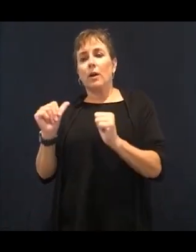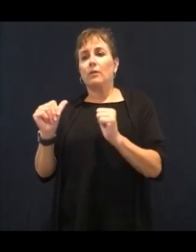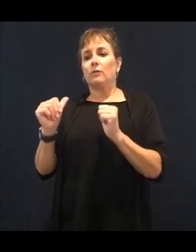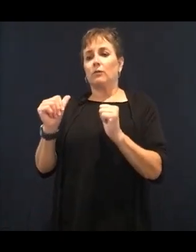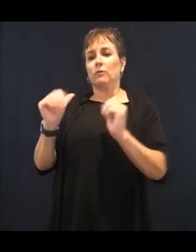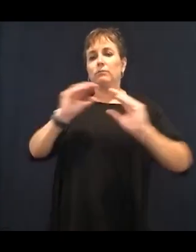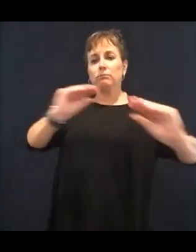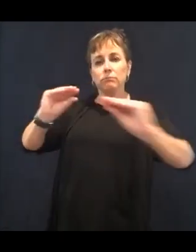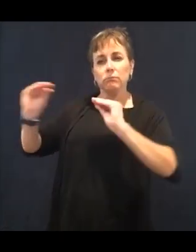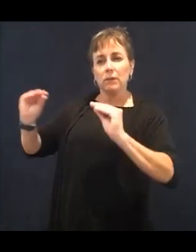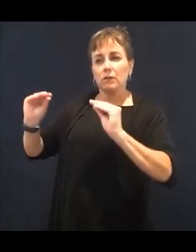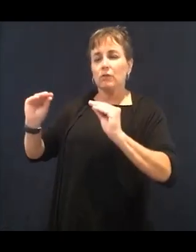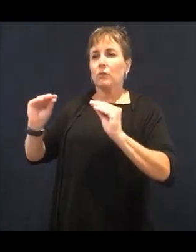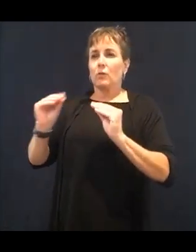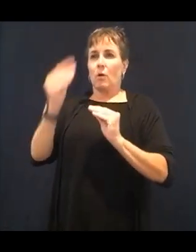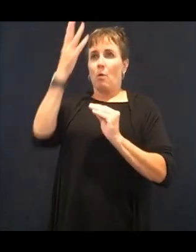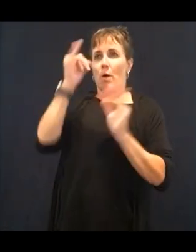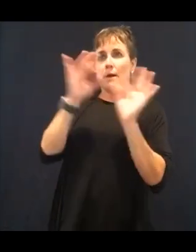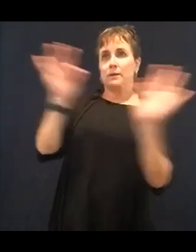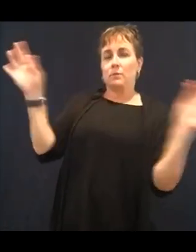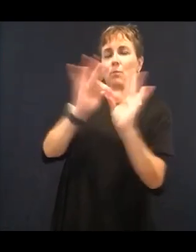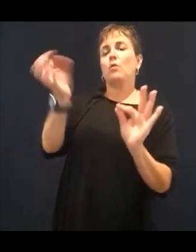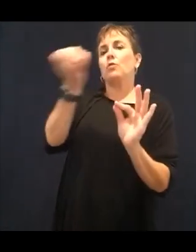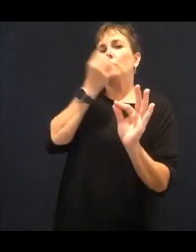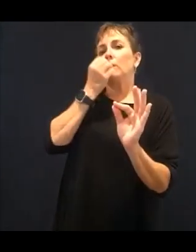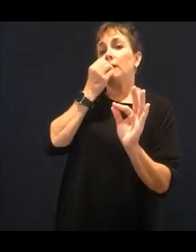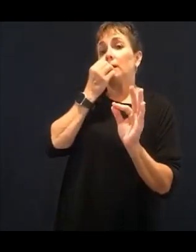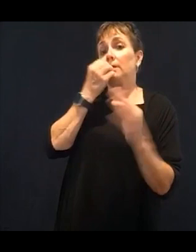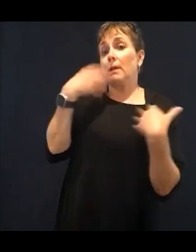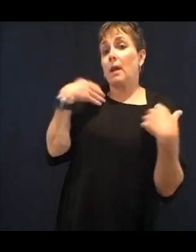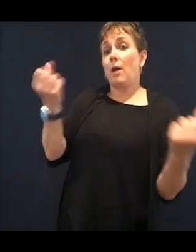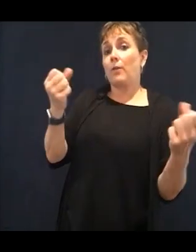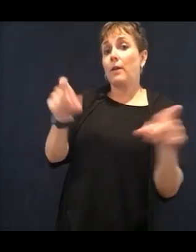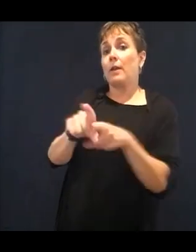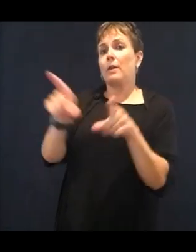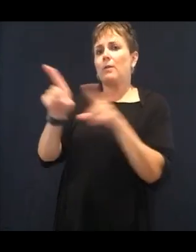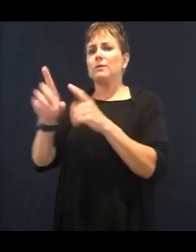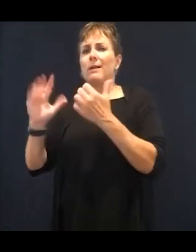well as our vision, hearing, those kinds of things.